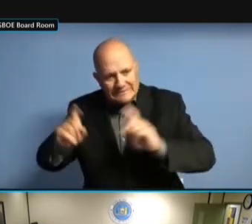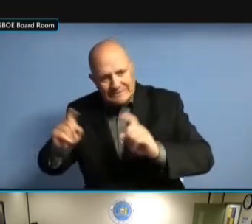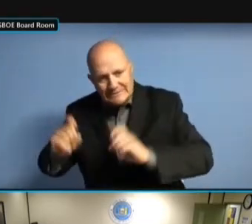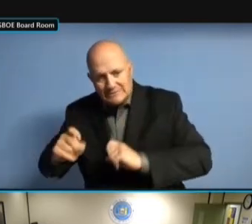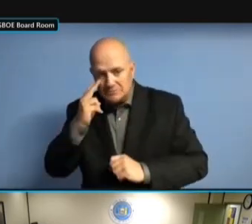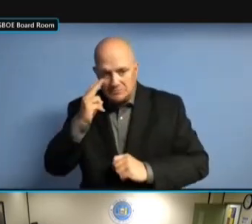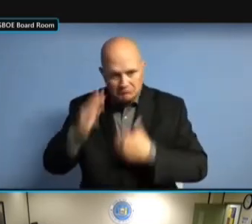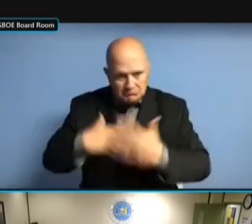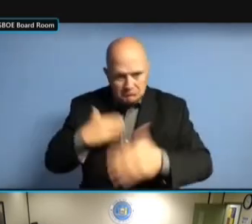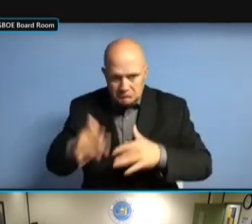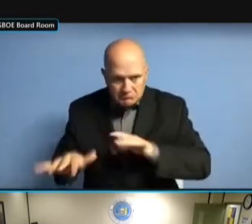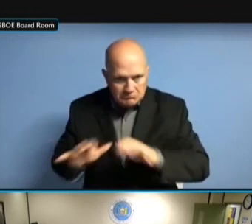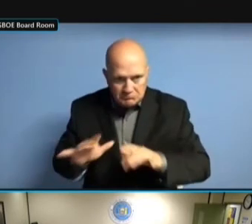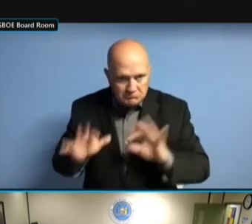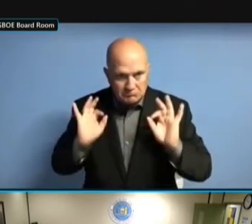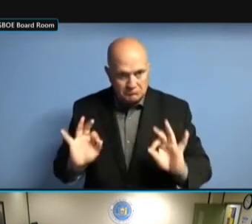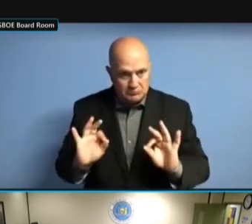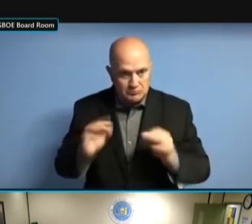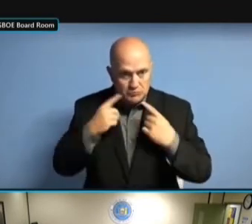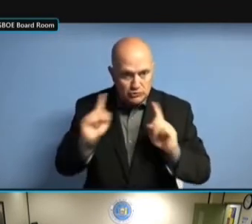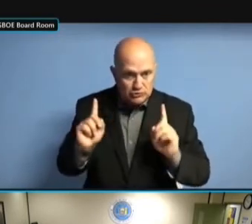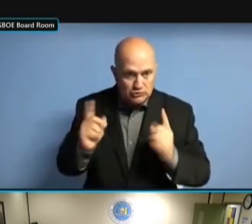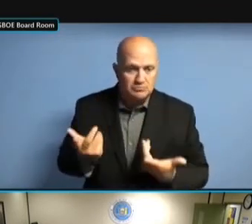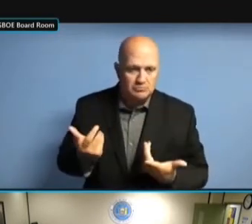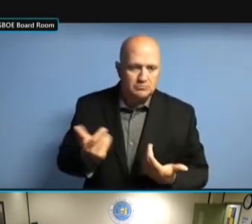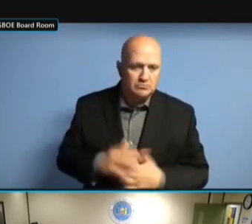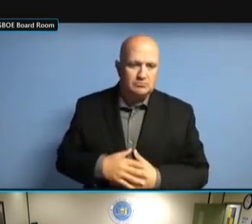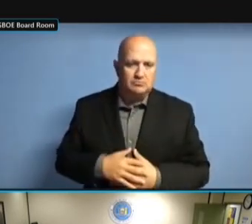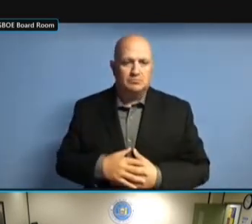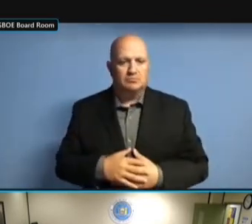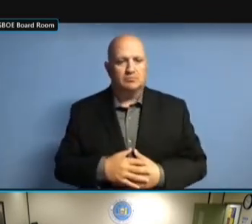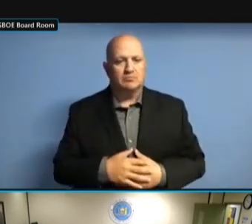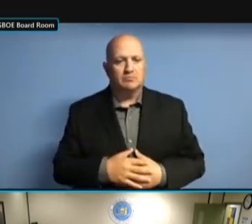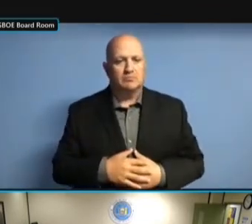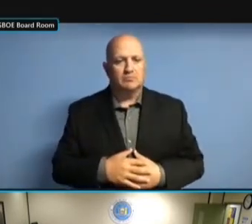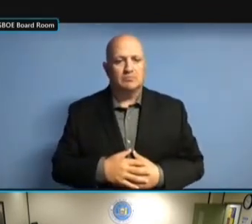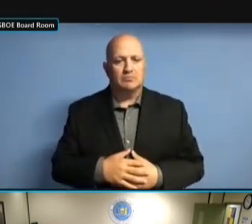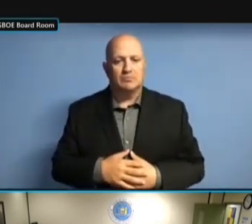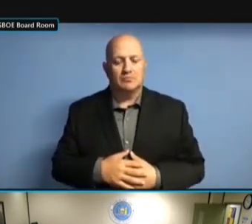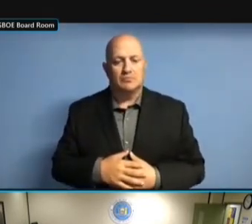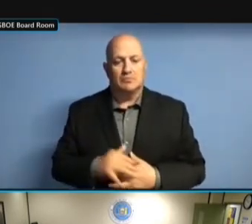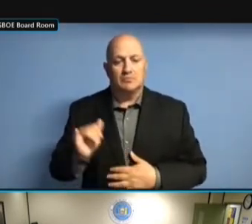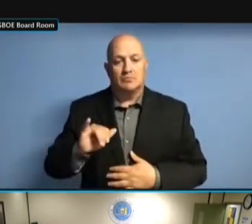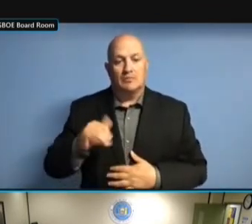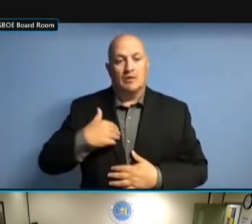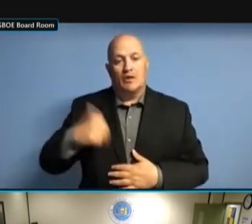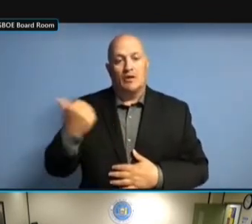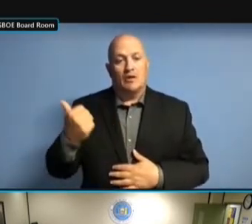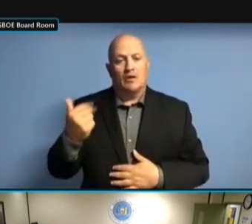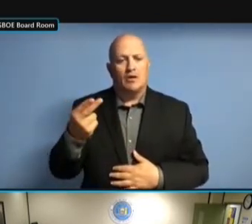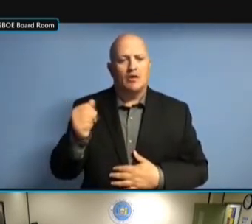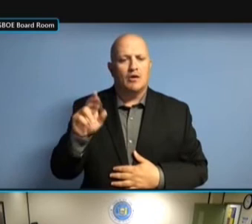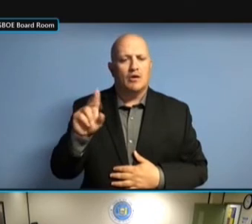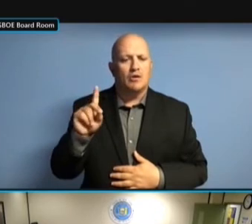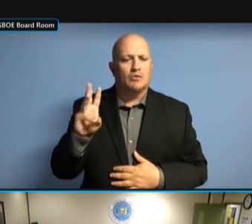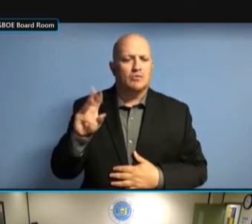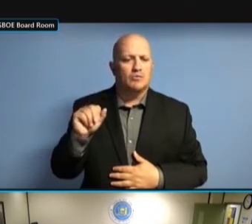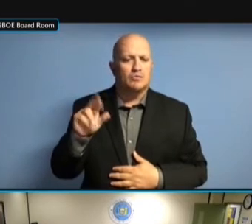THEY'RE ALSO LOOKING AT SUBMITTING ANOTHER PIECE OF SUBMITTING ANOTHER PIECE OF SUBMITTING ANOTHER PIECE OF HARDWARE, SUBMITTING ANOTHER PIECE OF HARDWARE, ONE SUBMITTING ANOTHER PIECE OF HARDWARE, ONE OF SUBMITTING ANOTHER PIECE OF HARDWARE, ONE OF THE SUBMITTING ANOTHER PIECE OF HARDWARE, ONE OF THE MODELS SUBMITTING ANOTHER PIECE OF HARDWARE, ONE OF THE MODELS OF HARDWARE, ONE OF THE MODELS OF HARDWARE, ONE OF THE MODELS OF THEIR HARDWARE, ONE OF THE MODELS OF THEIR CENTRAL HARDWARE, ONE OF THE MODELS OF THEIR CENTRAL ACCOUNT HARDWARE, ONE OF THE MODELS OF THEIR CENTRAL ACCOUNT SCANNERS. THEIR CENTRAL ACCOUNT SCANNERS. THEIR CENTRAL ACCOUNT SCANNERS. THEY'VE THEIR CENTRAL ACCOUNT SCANNERS. THEY'VE THE THEIR CENTRAL ACCOUNT SCANNERS. THEY'VE THE 814 THEIR CENTRAL ACCOUNT SCANNERS. THEY'VE THE 814 AND THEIR CENTRAL ACCOUNT SCANNERS. THEY'VE THE 814 AND 850, THEIR CENTRAL ACCOUNT SCANNERS. THEY'VE THE 814 AND 850, I THEIR CENTRAL ACCOUNT SCANNERS. THEY'VE THE 814 AND 850, I THINK